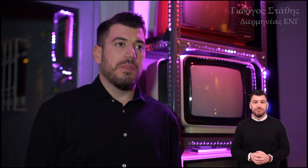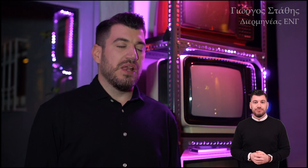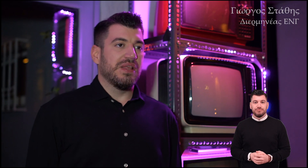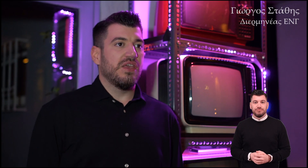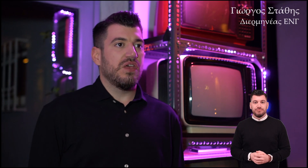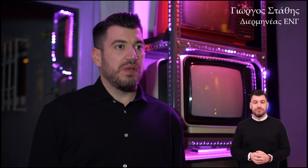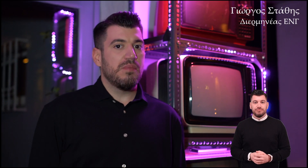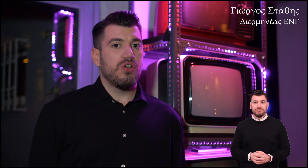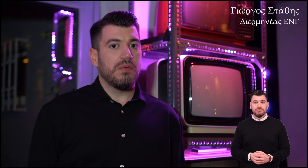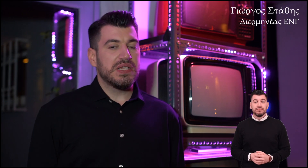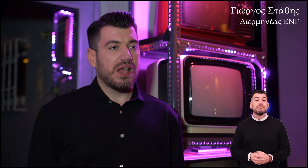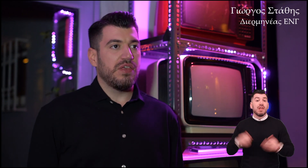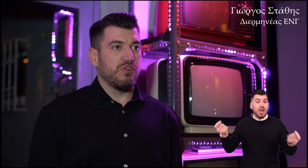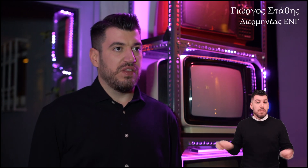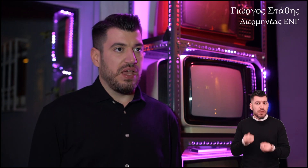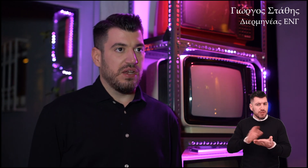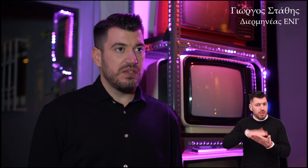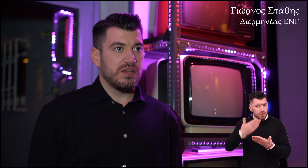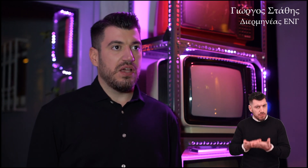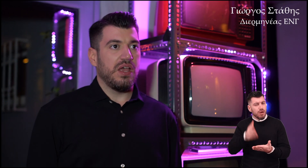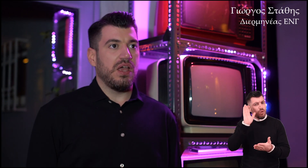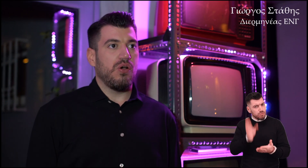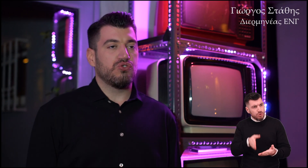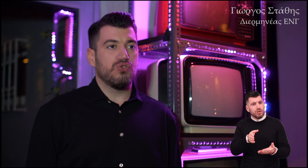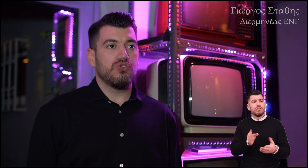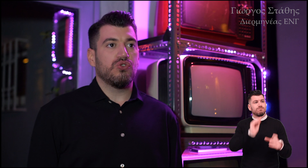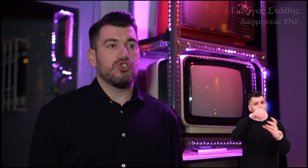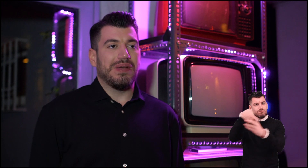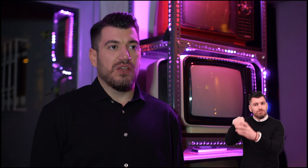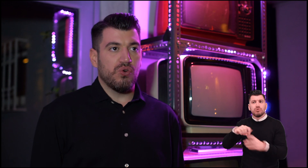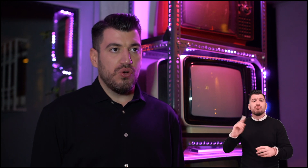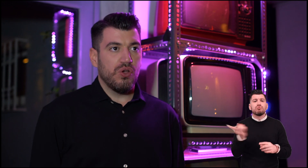Giorgos Stathis (Interpreter of Greek Sign Language): Professional interpretation can be included in any art form. However, the most important